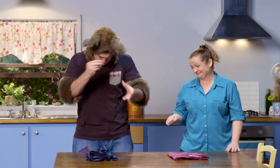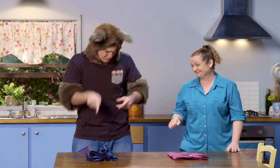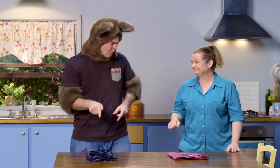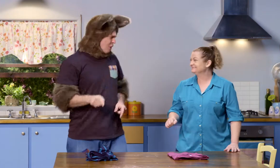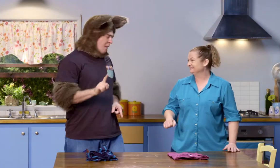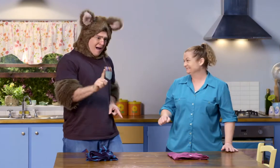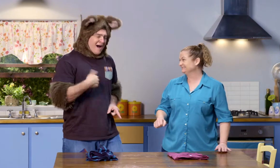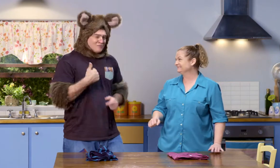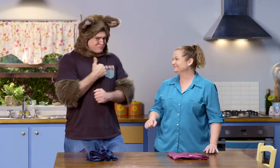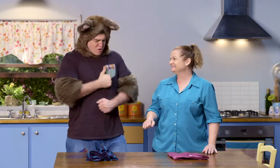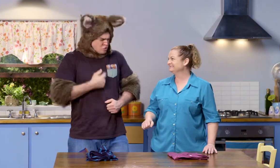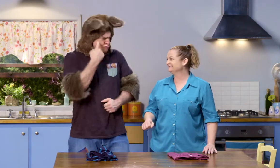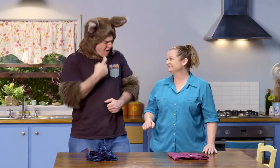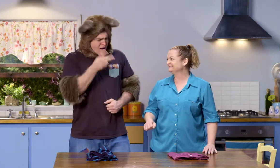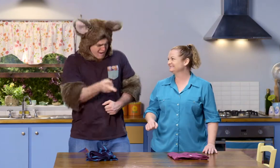It's hard to learn but I'm enjoying it.